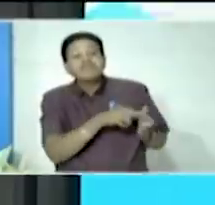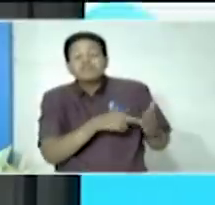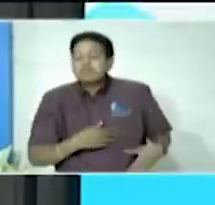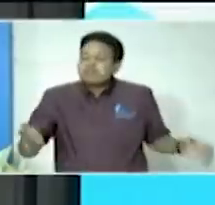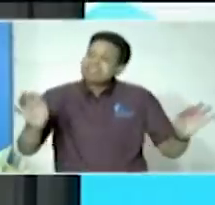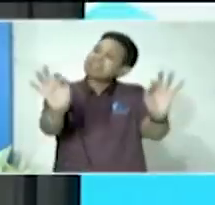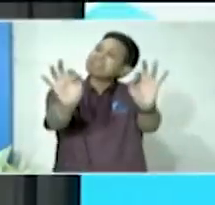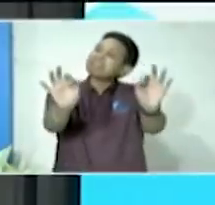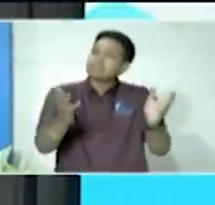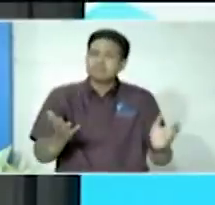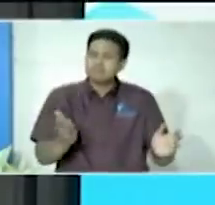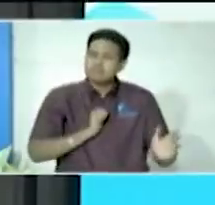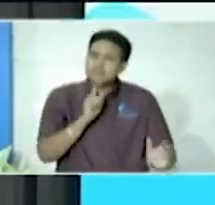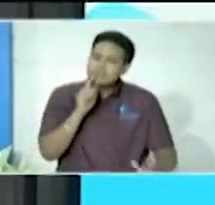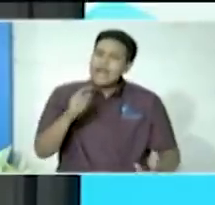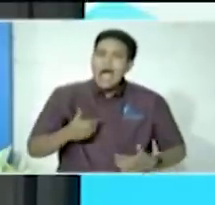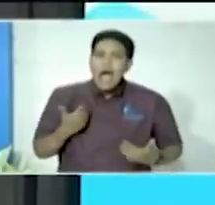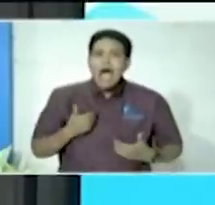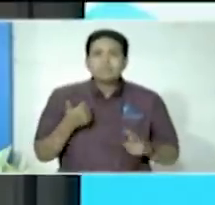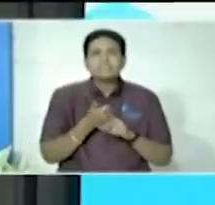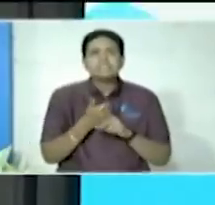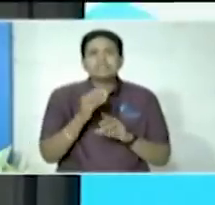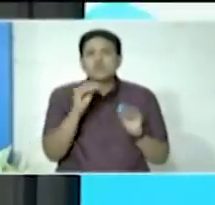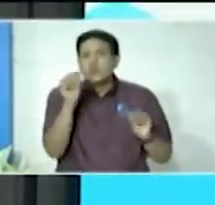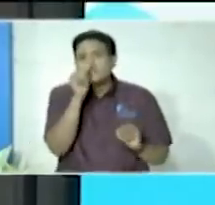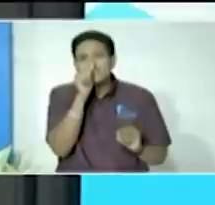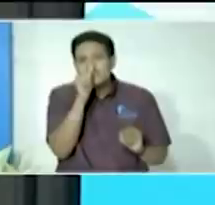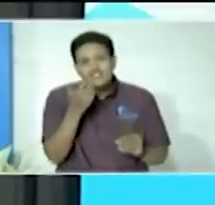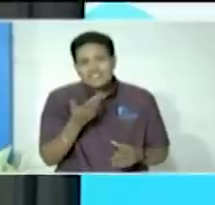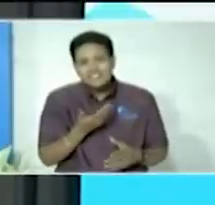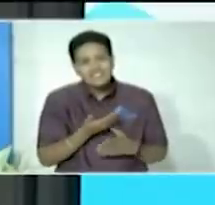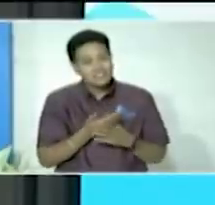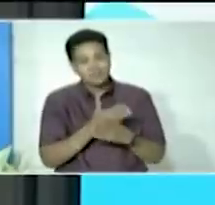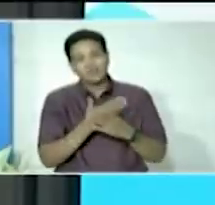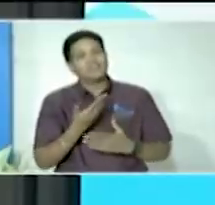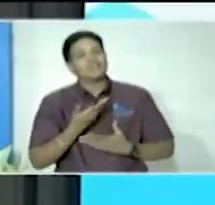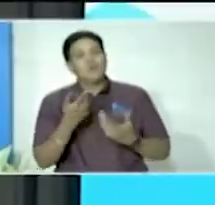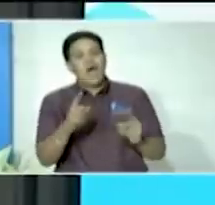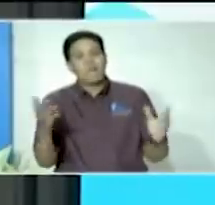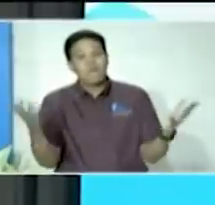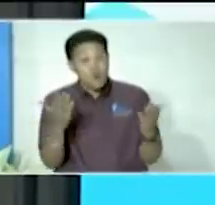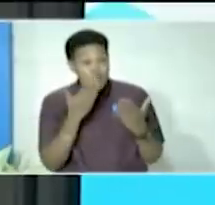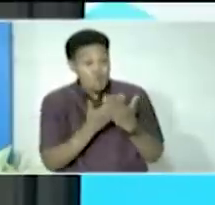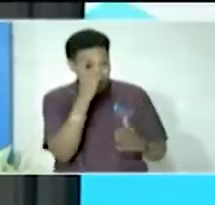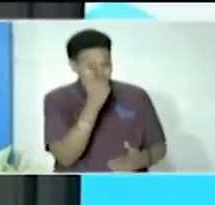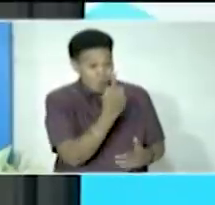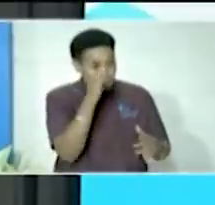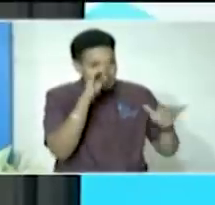i am happy that you know there are no secrets between us you know what is good for one must be good for all